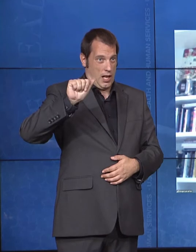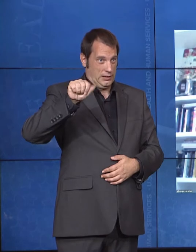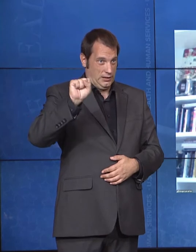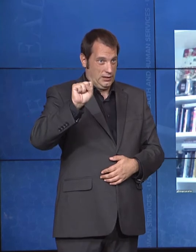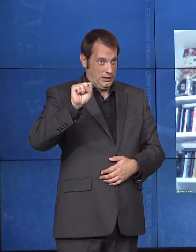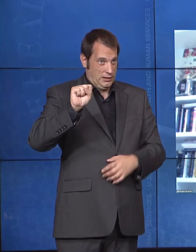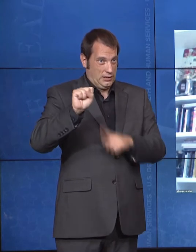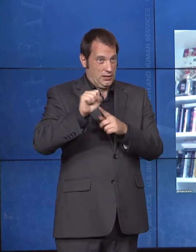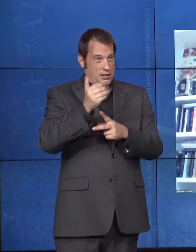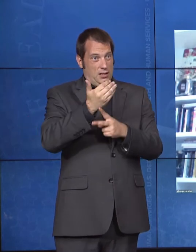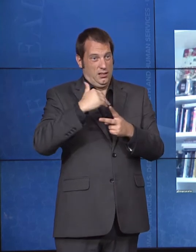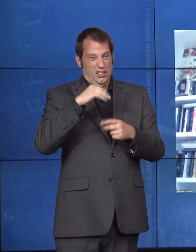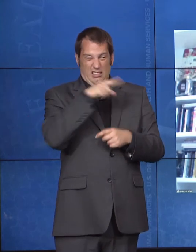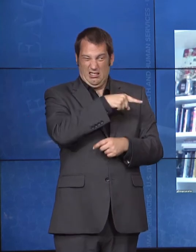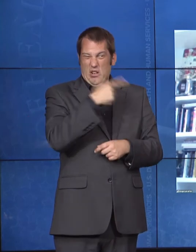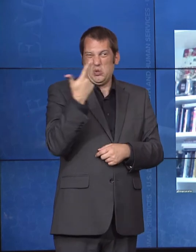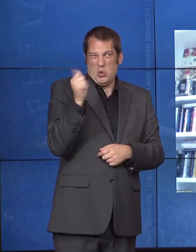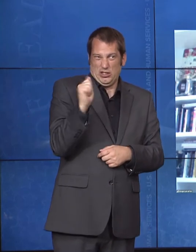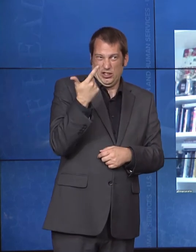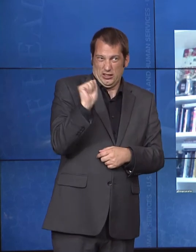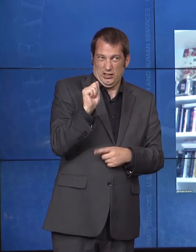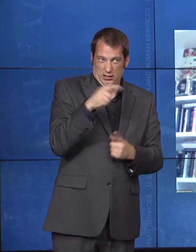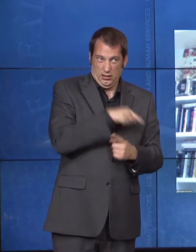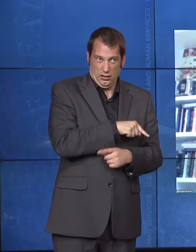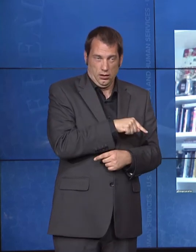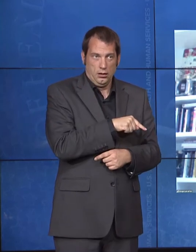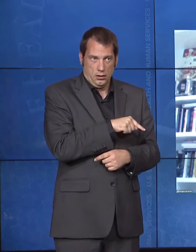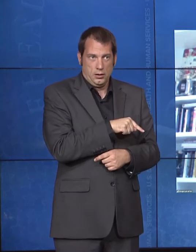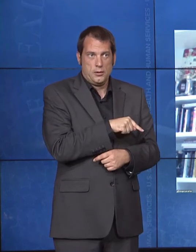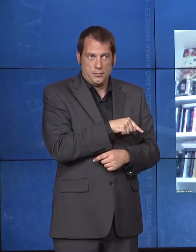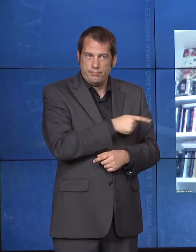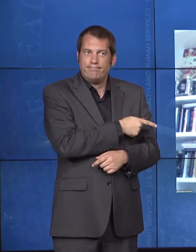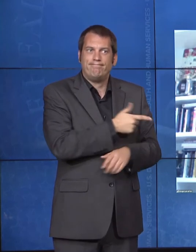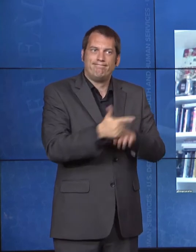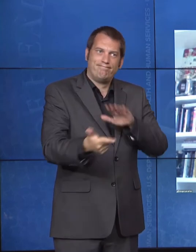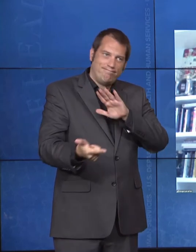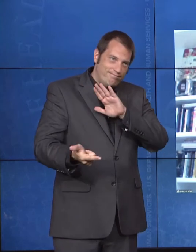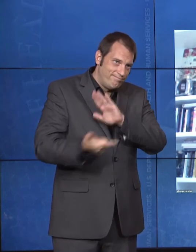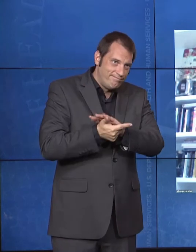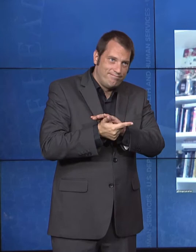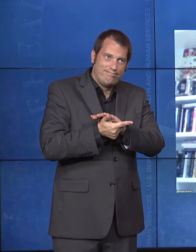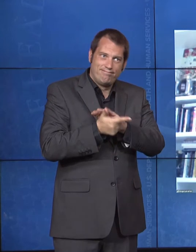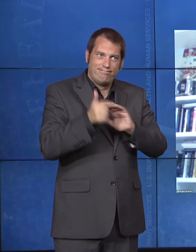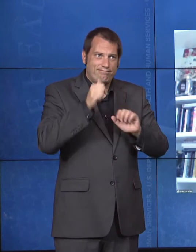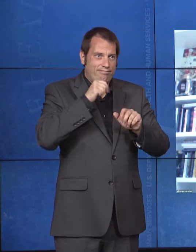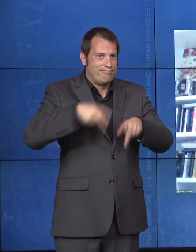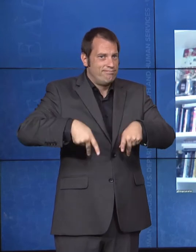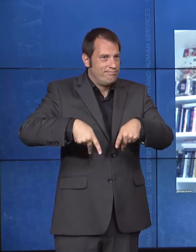because she had fatigue syndrome and fibromyalgia. And again, this was stereotyping where it